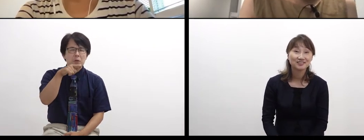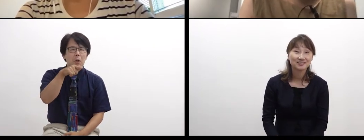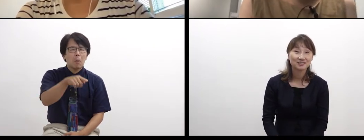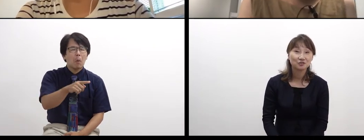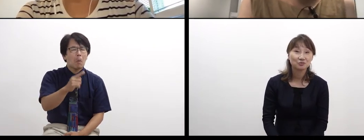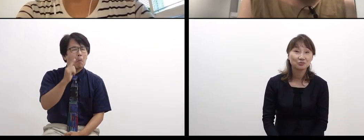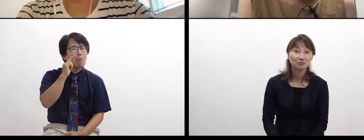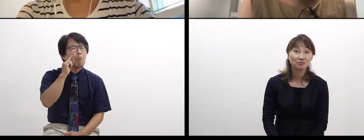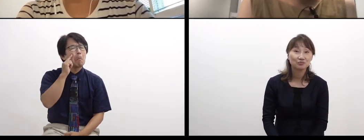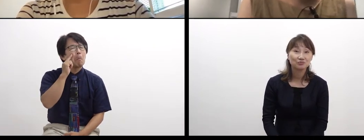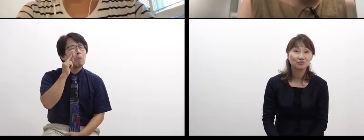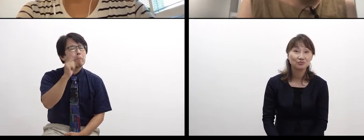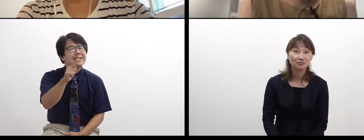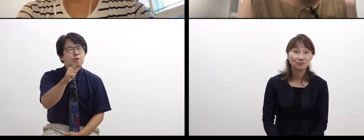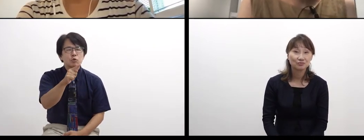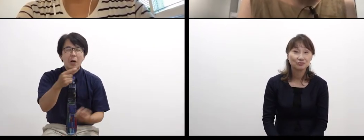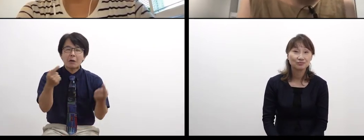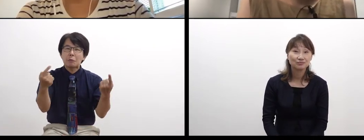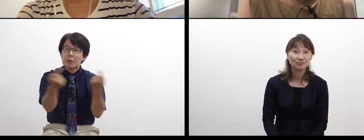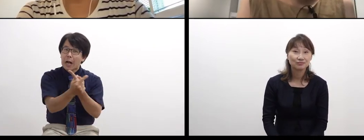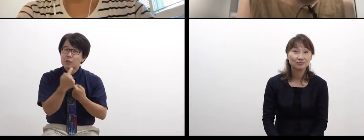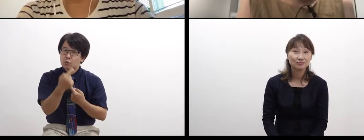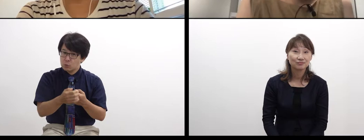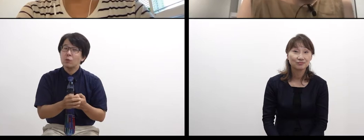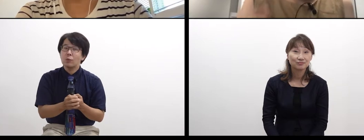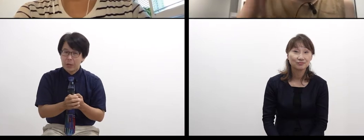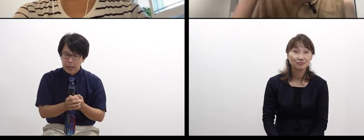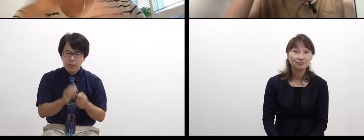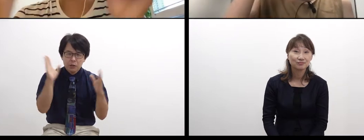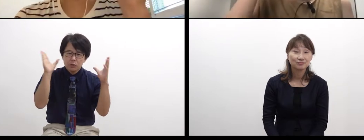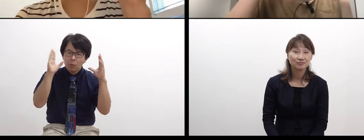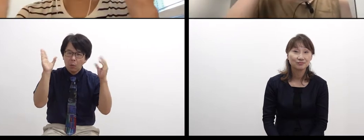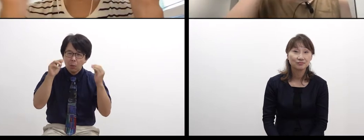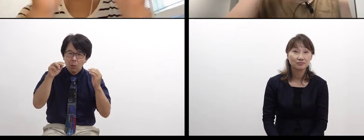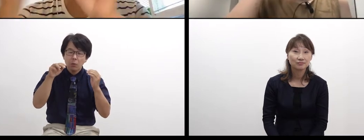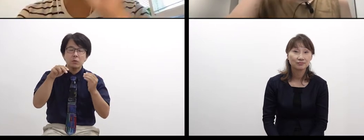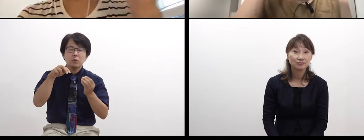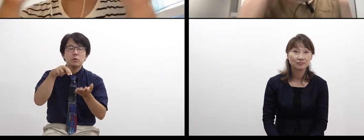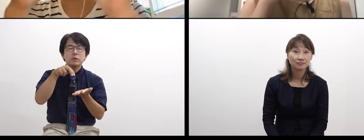or you make